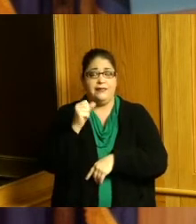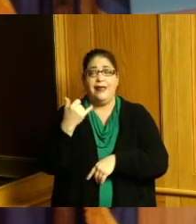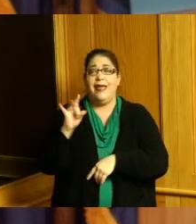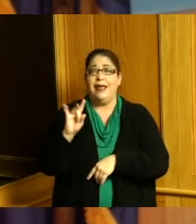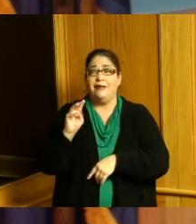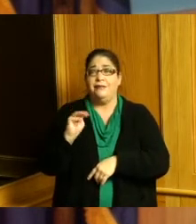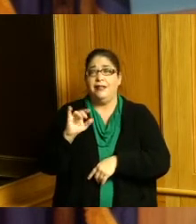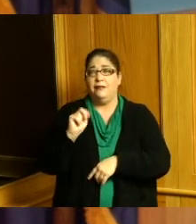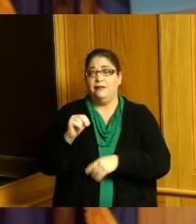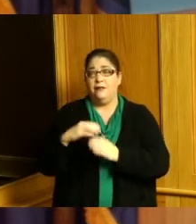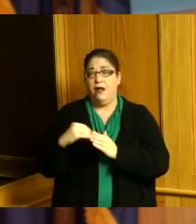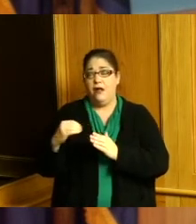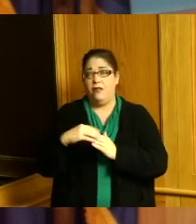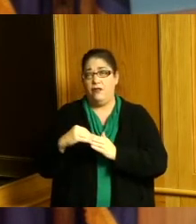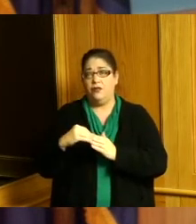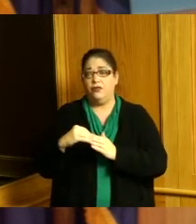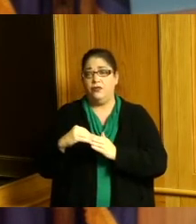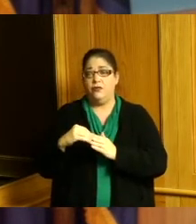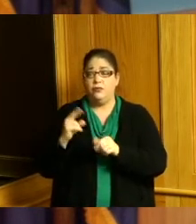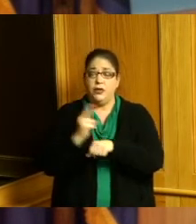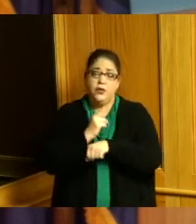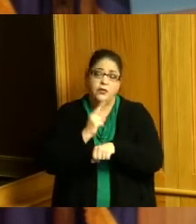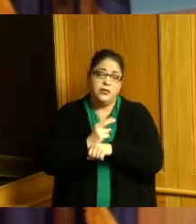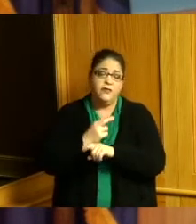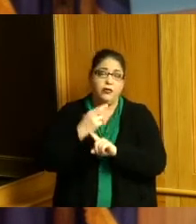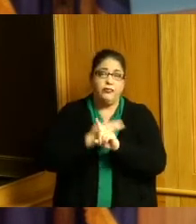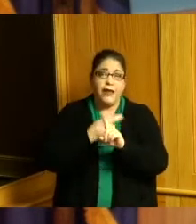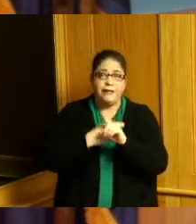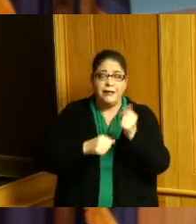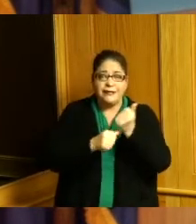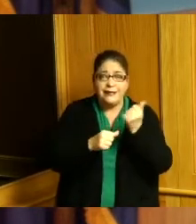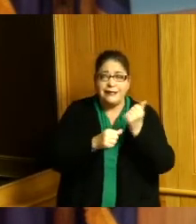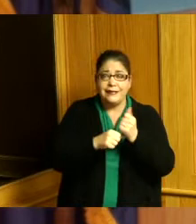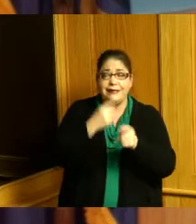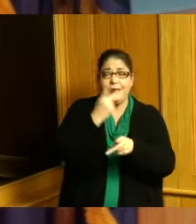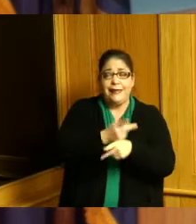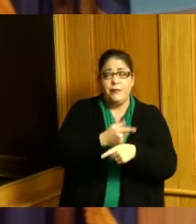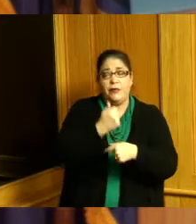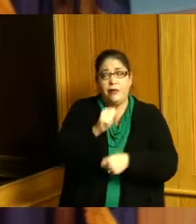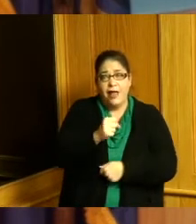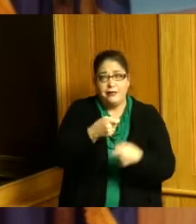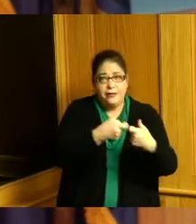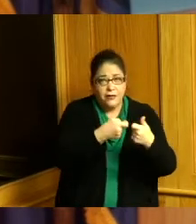been out to help people with the rental assistance keep your gas and electric on we now have a home